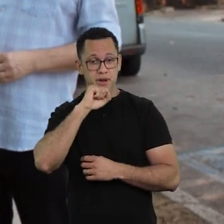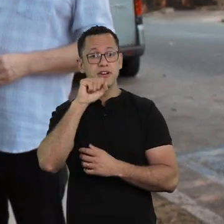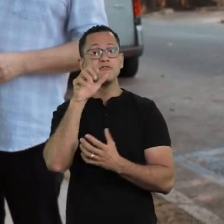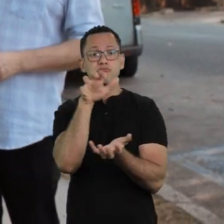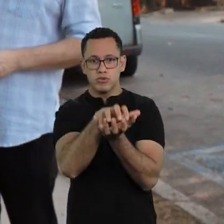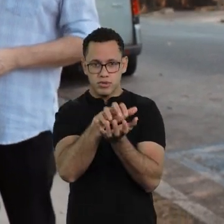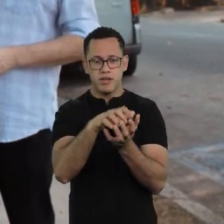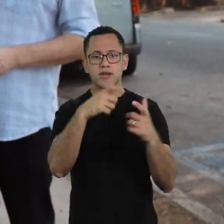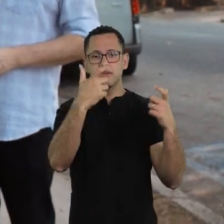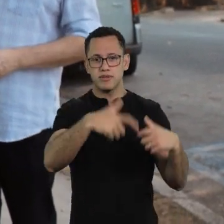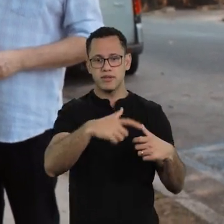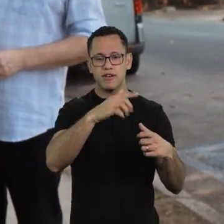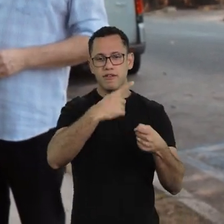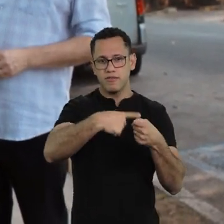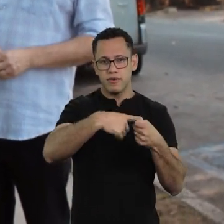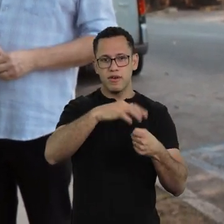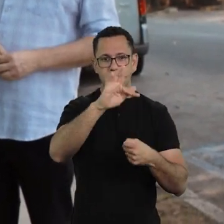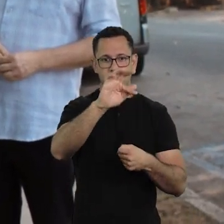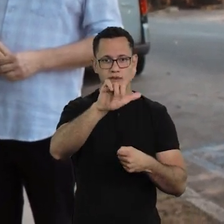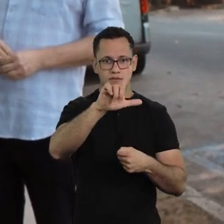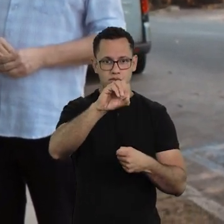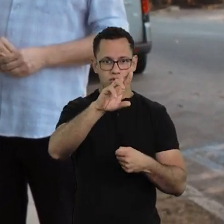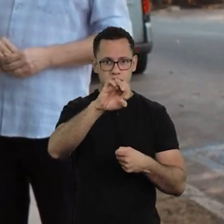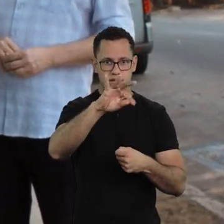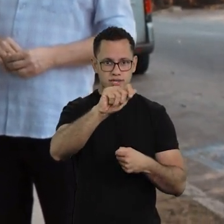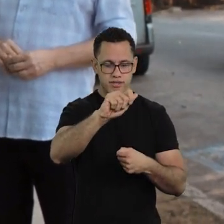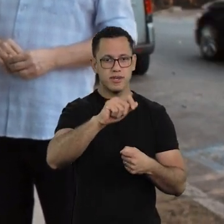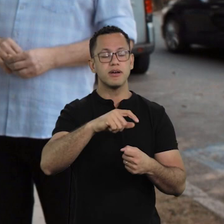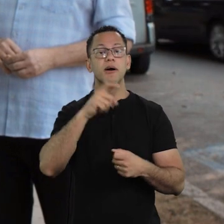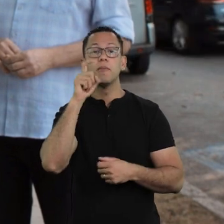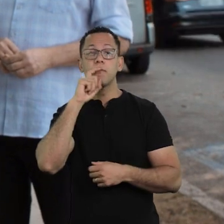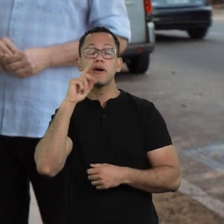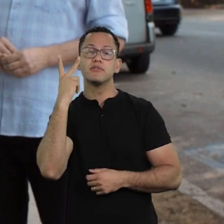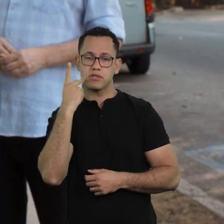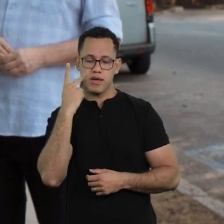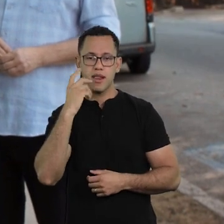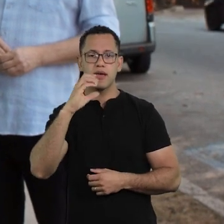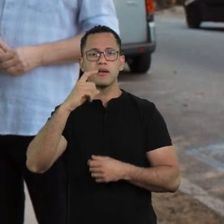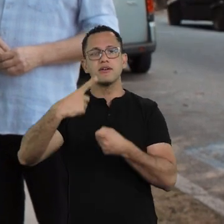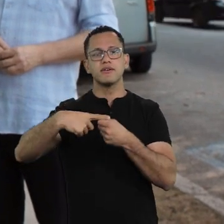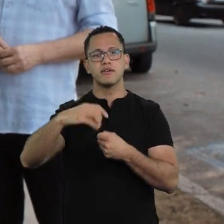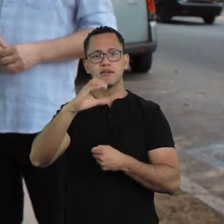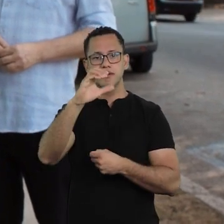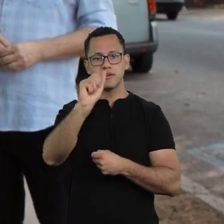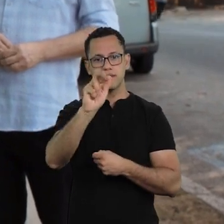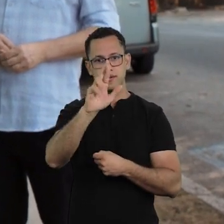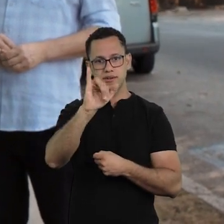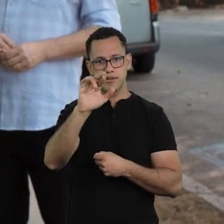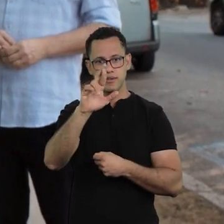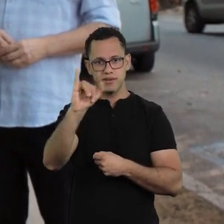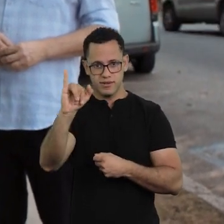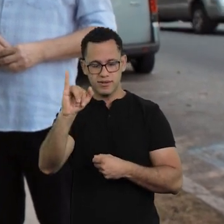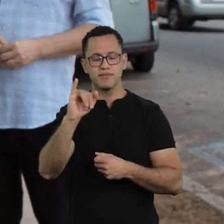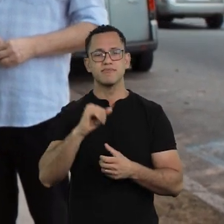my mother is from Pernambuco, from Floresta and my father is from Cariri, Ceara.